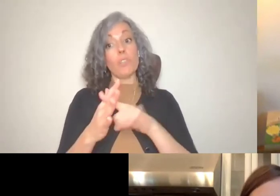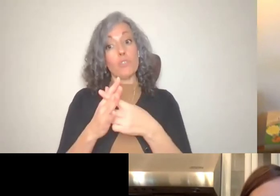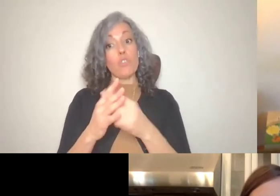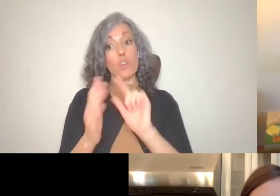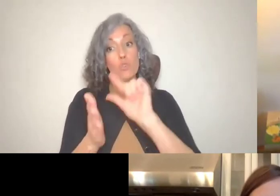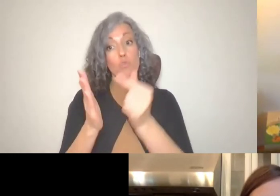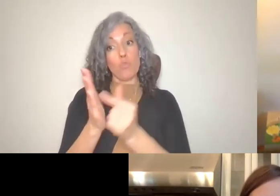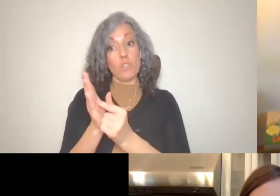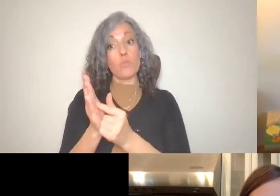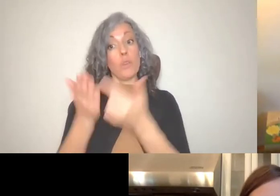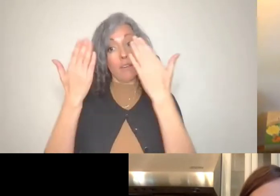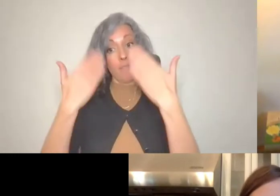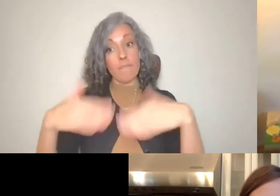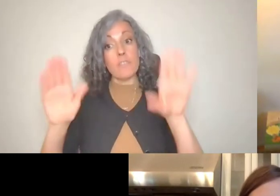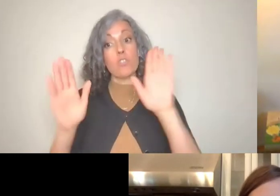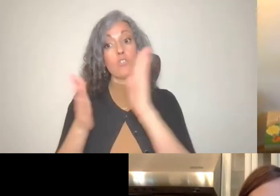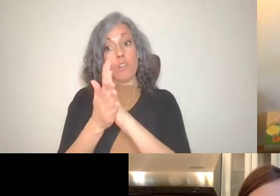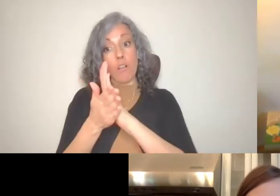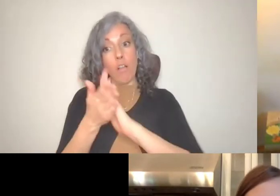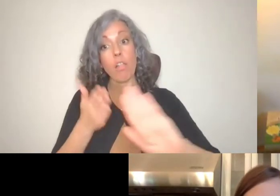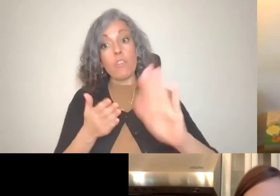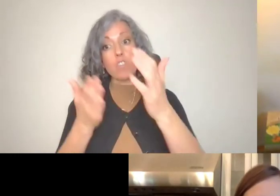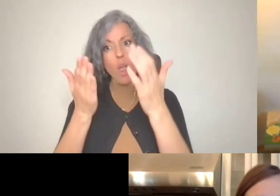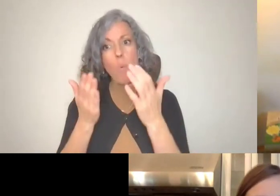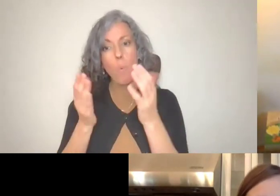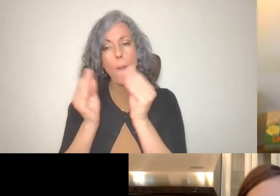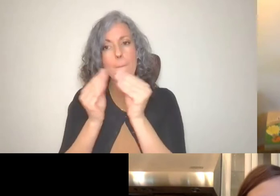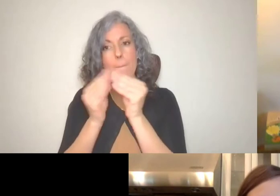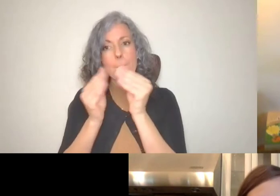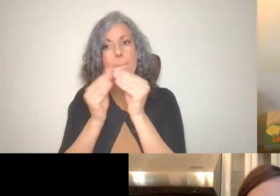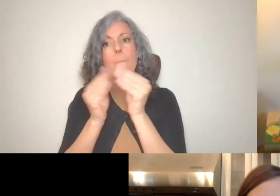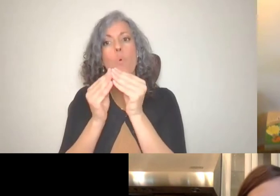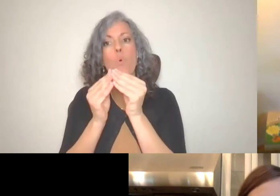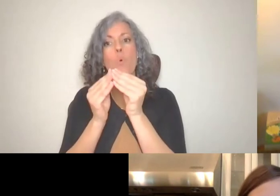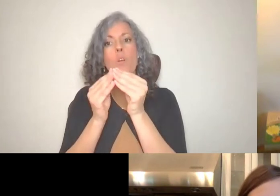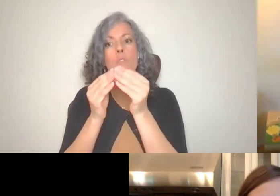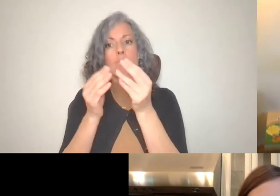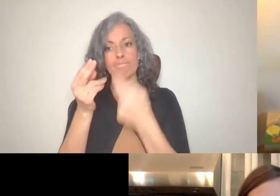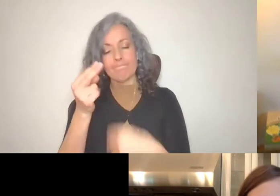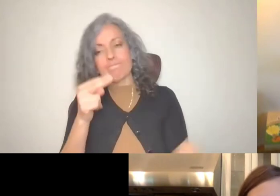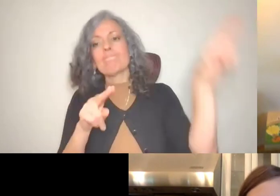knew I want a few more schooling but I also